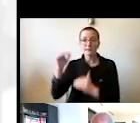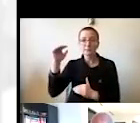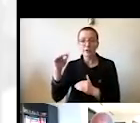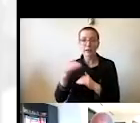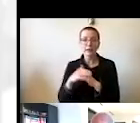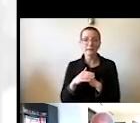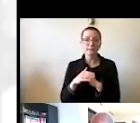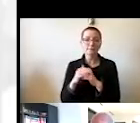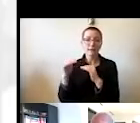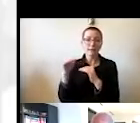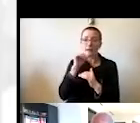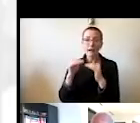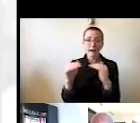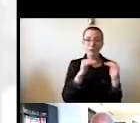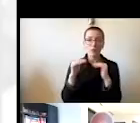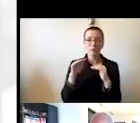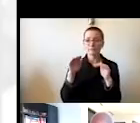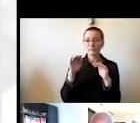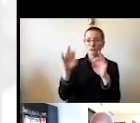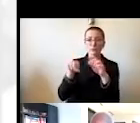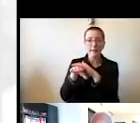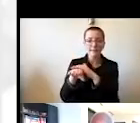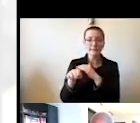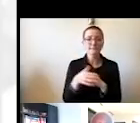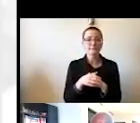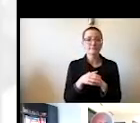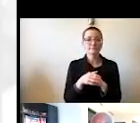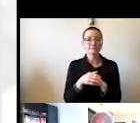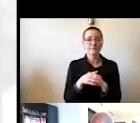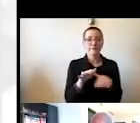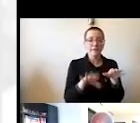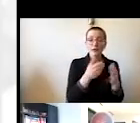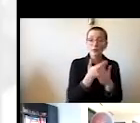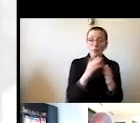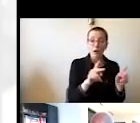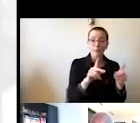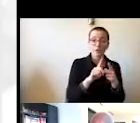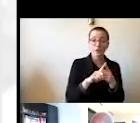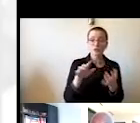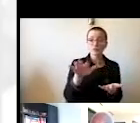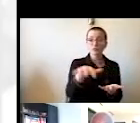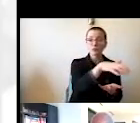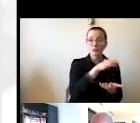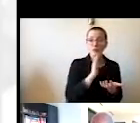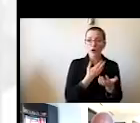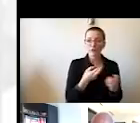to education, to finding new opportunities to steward our resources this year has really demonstrated the